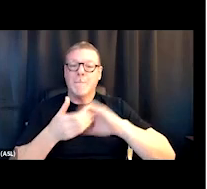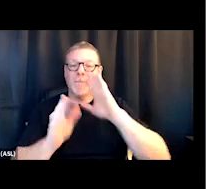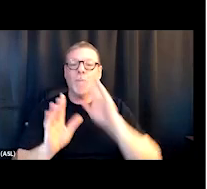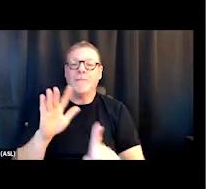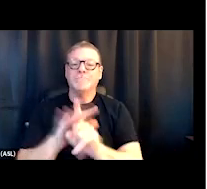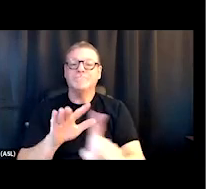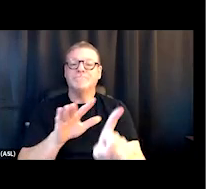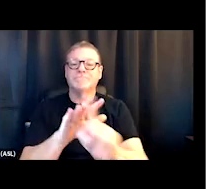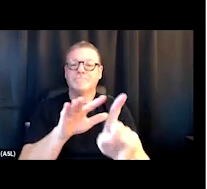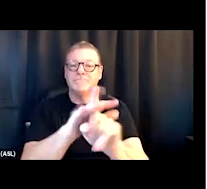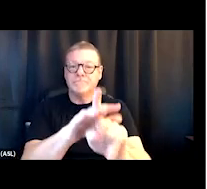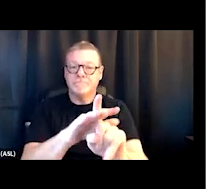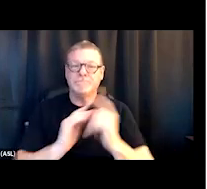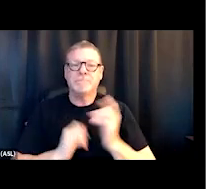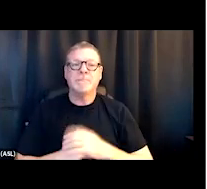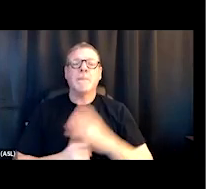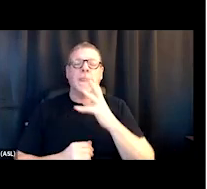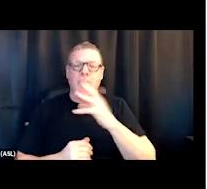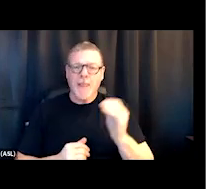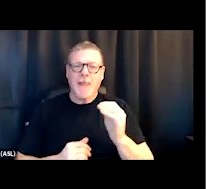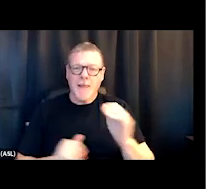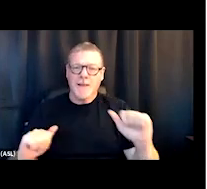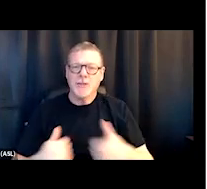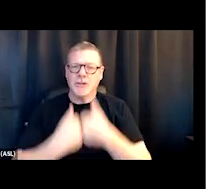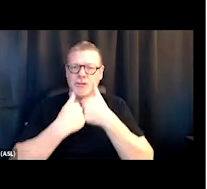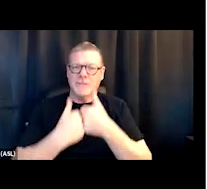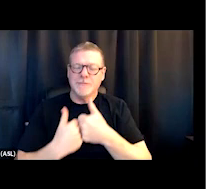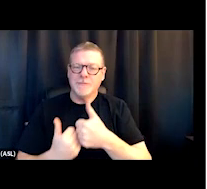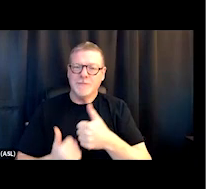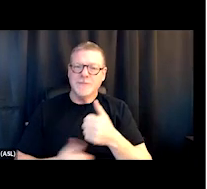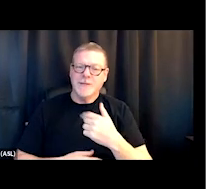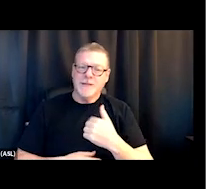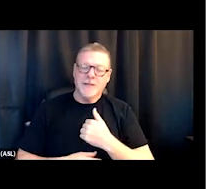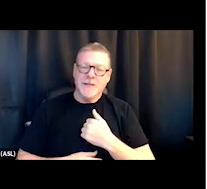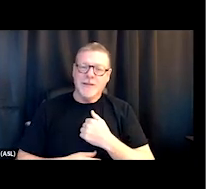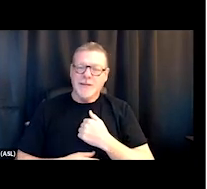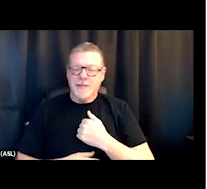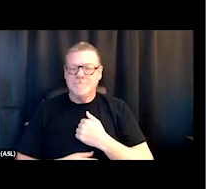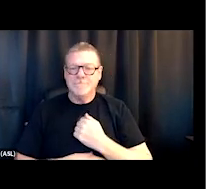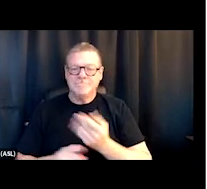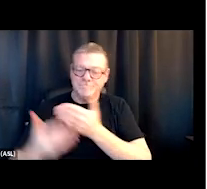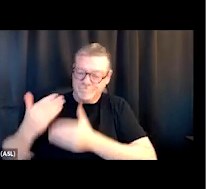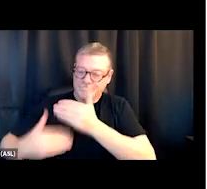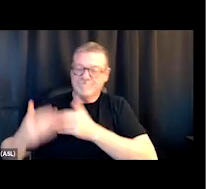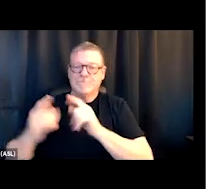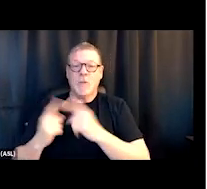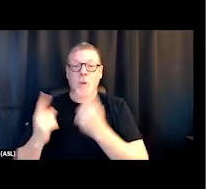And I really try to challenge myself, again, sort of back to today, to the one guy coming in.